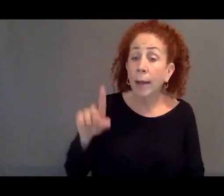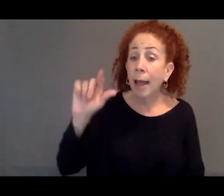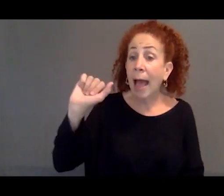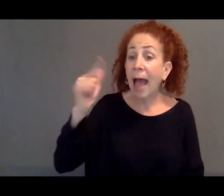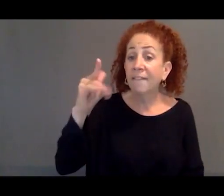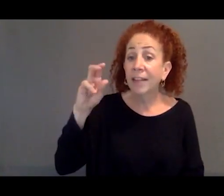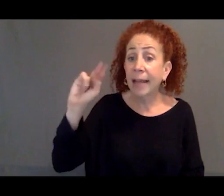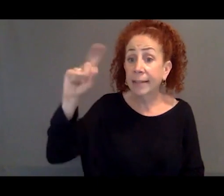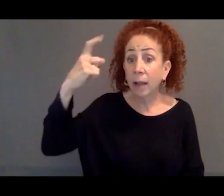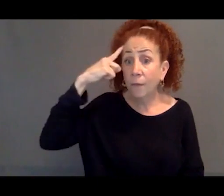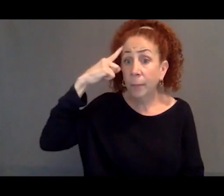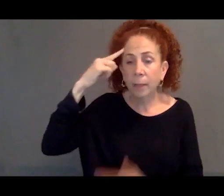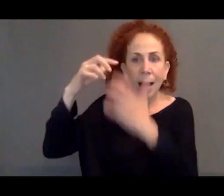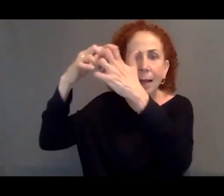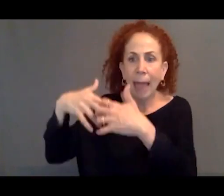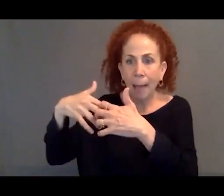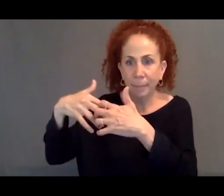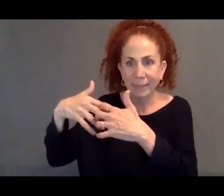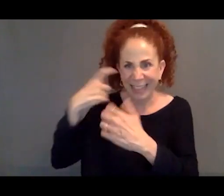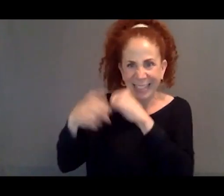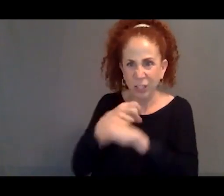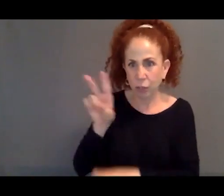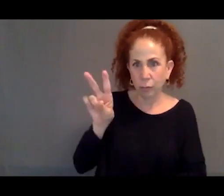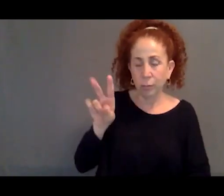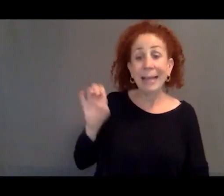collapsed this year, the EU worry